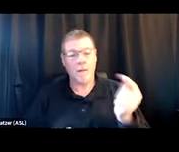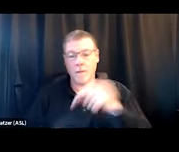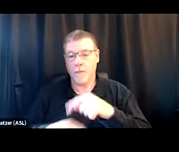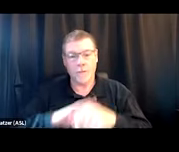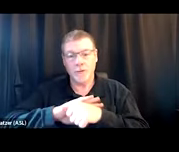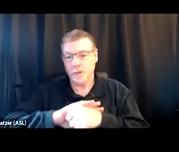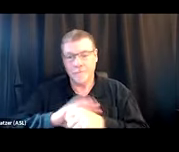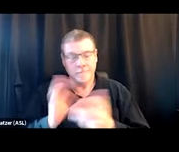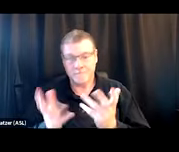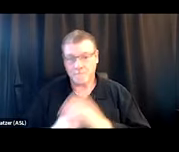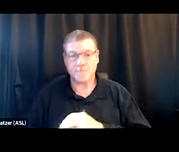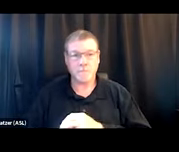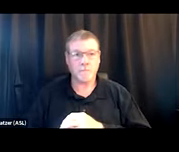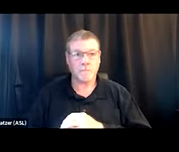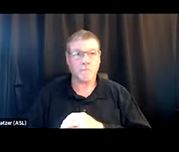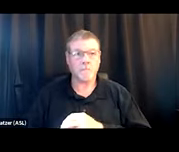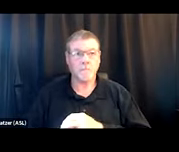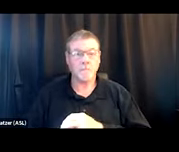that need to address those concerns for themselves.